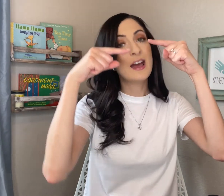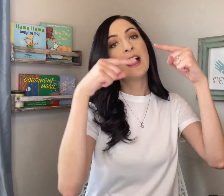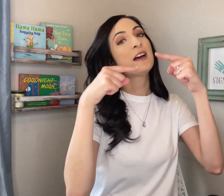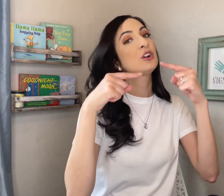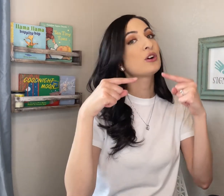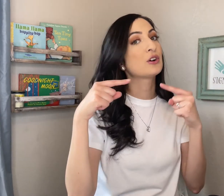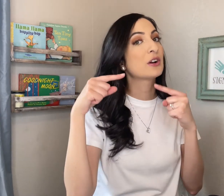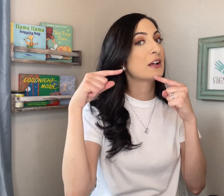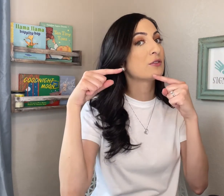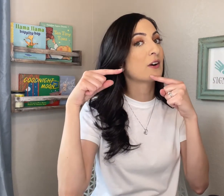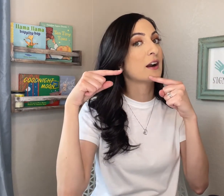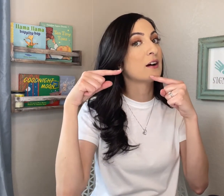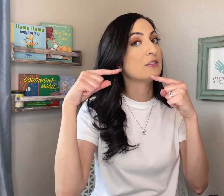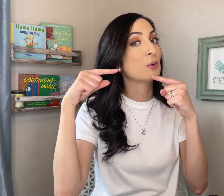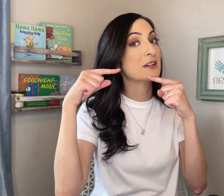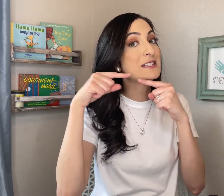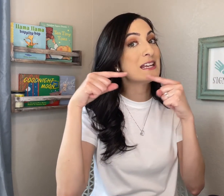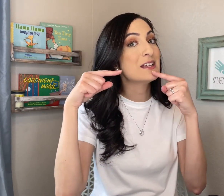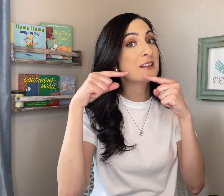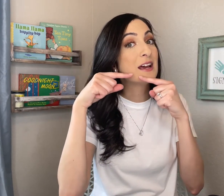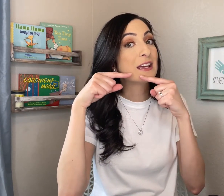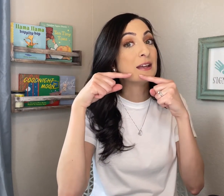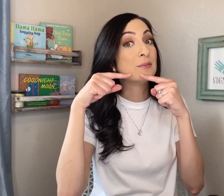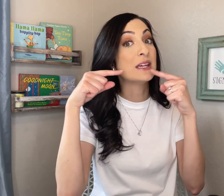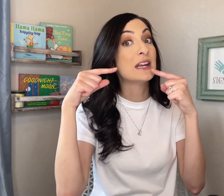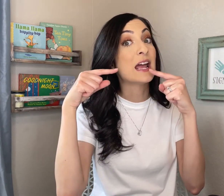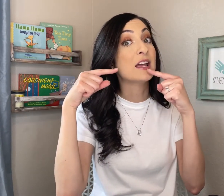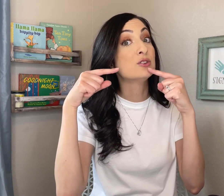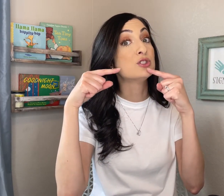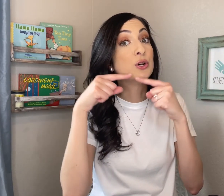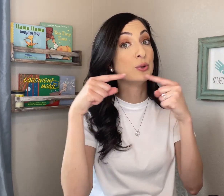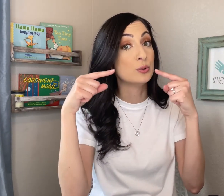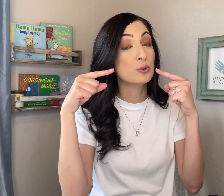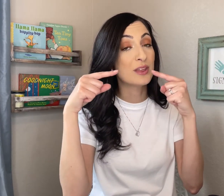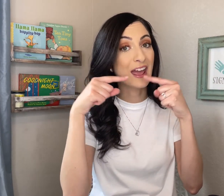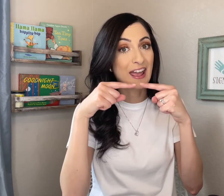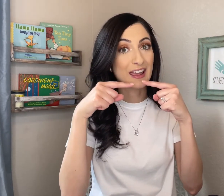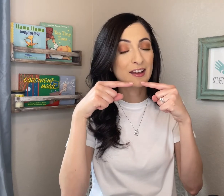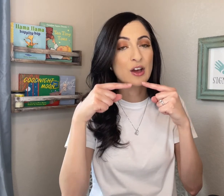And HURT in front of your teeth can mean a "toothache."